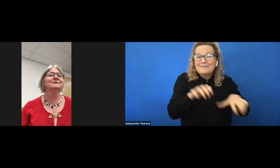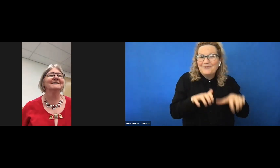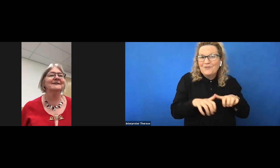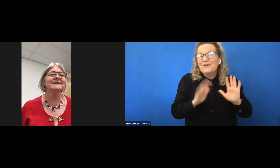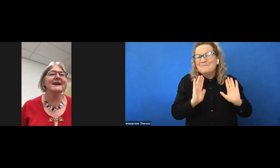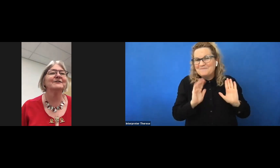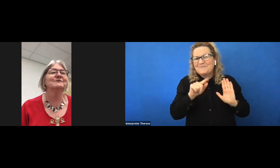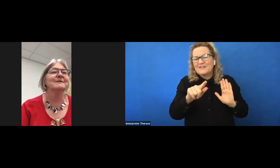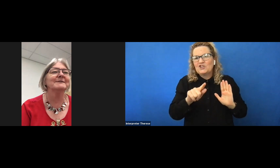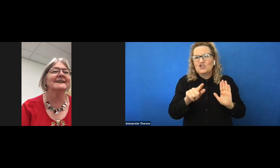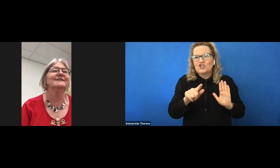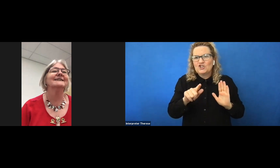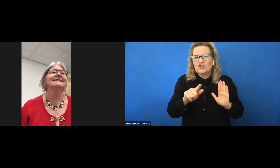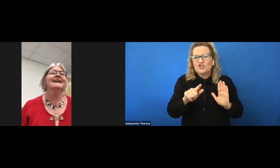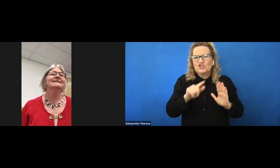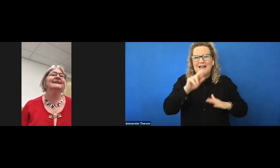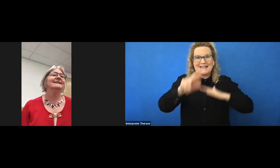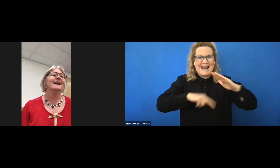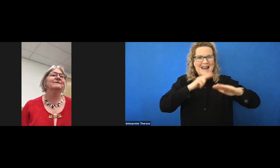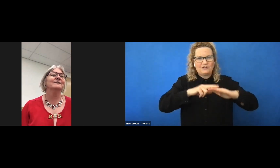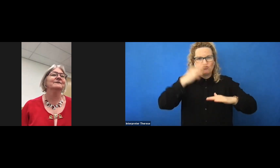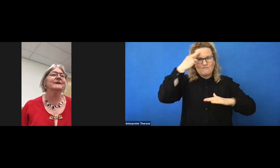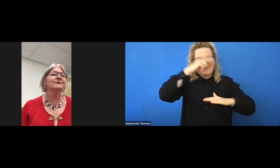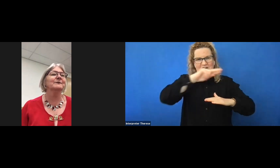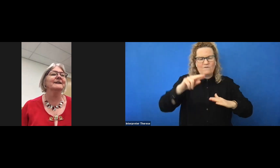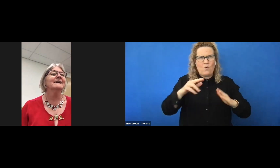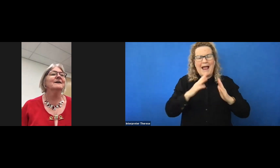herself a national reputation as an outstanding advocate for equity